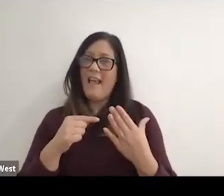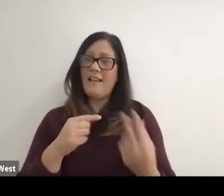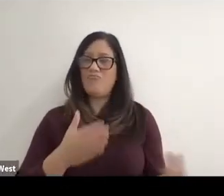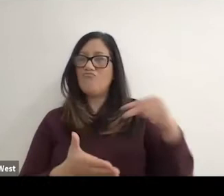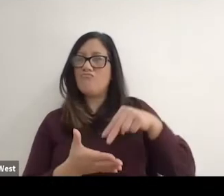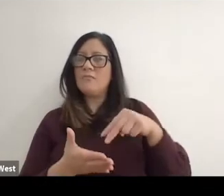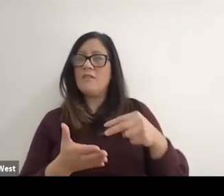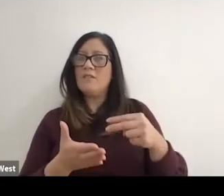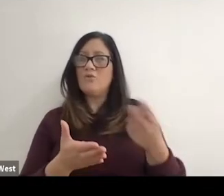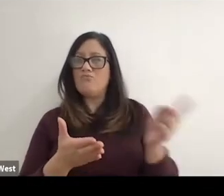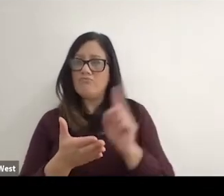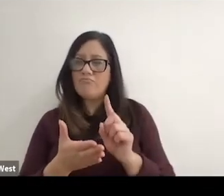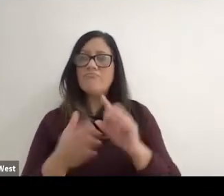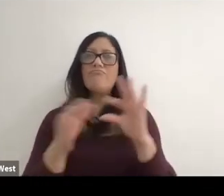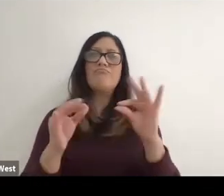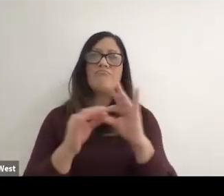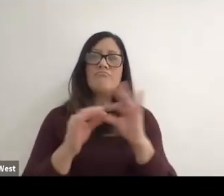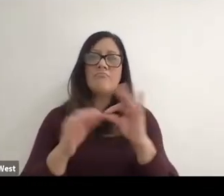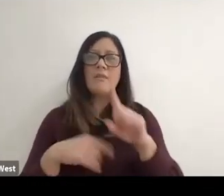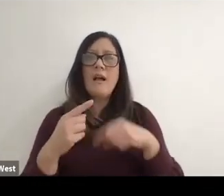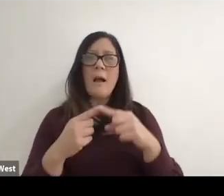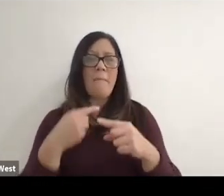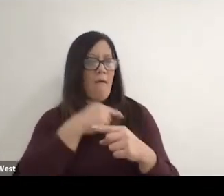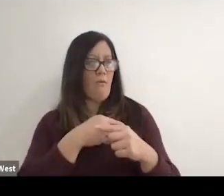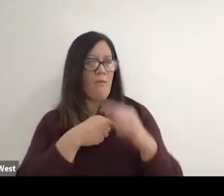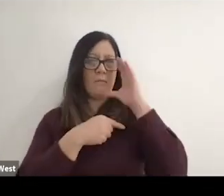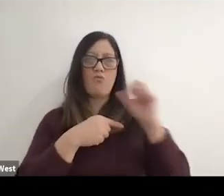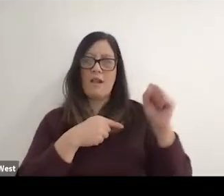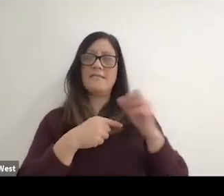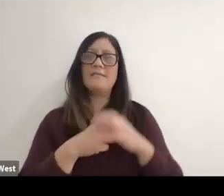positive words about the outgoing president, which I would have looked to do sign